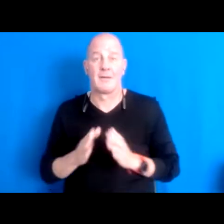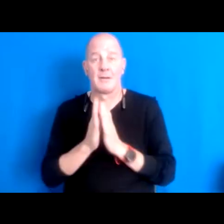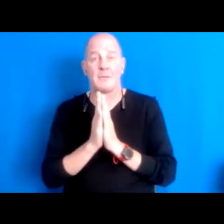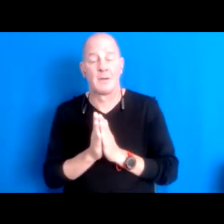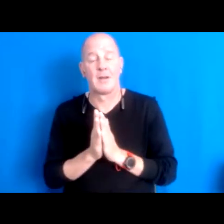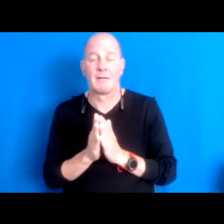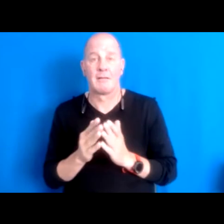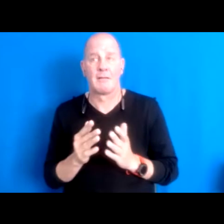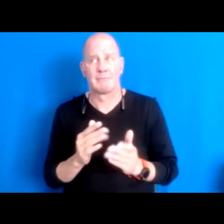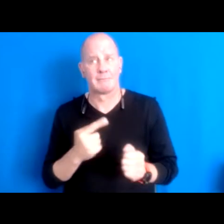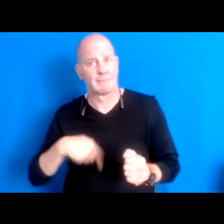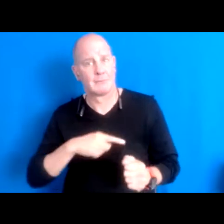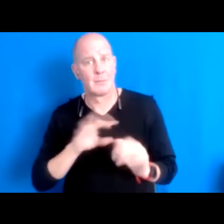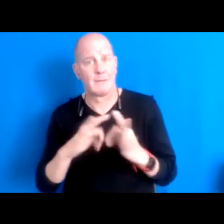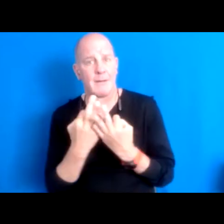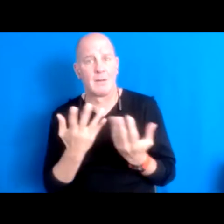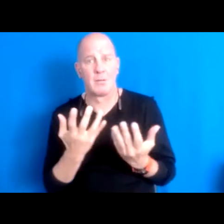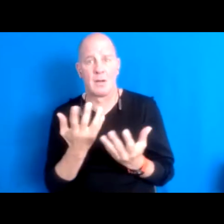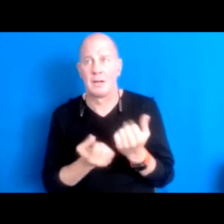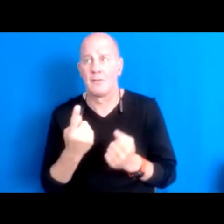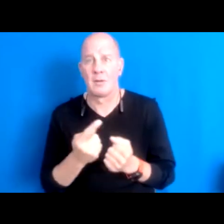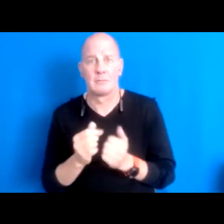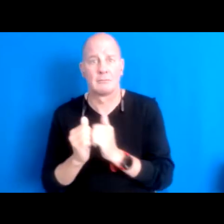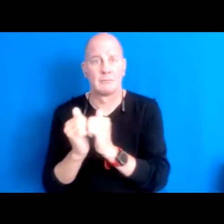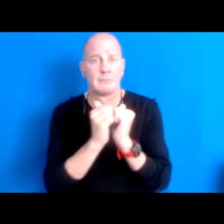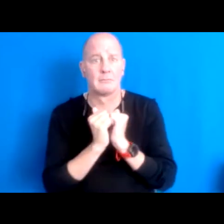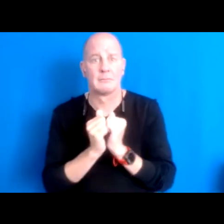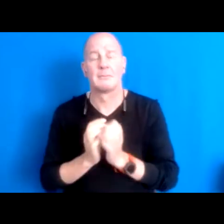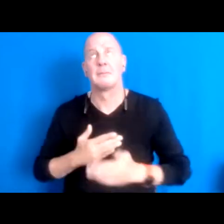to be connected 16:11:53 please creator, and please. 16:11:55 Oh my family to be together.